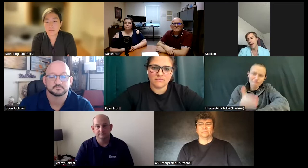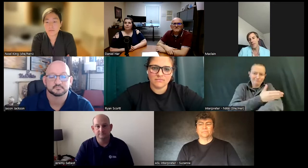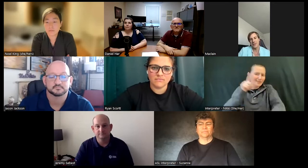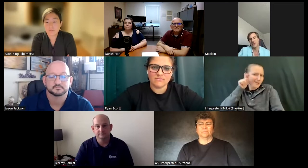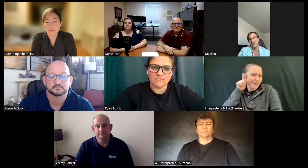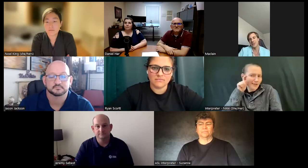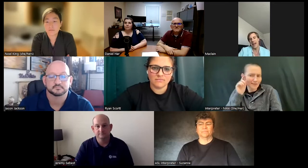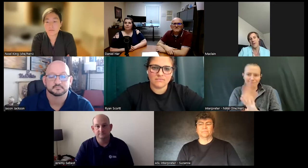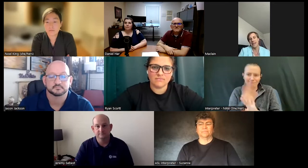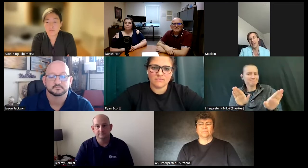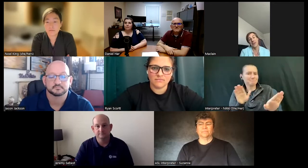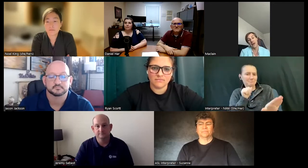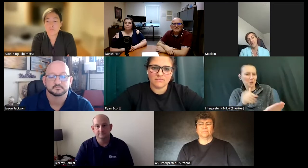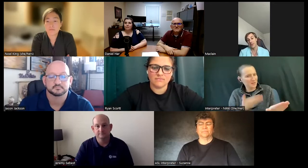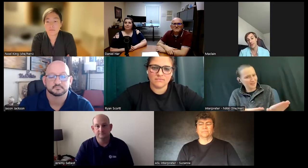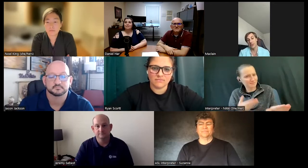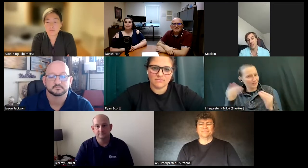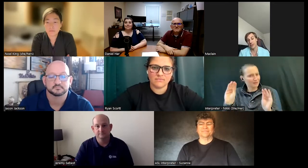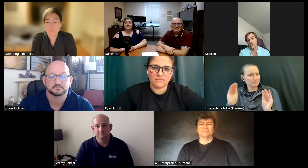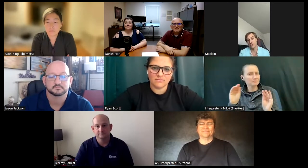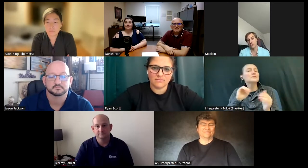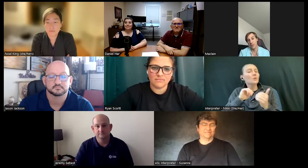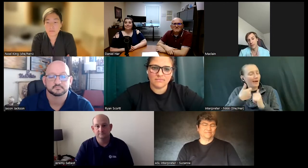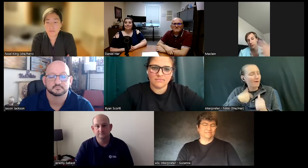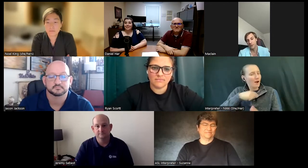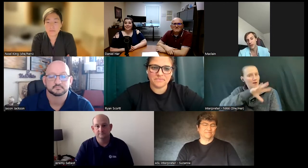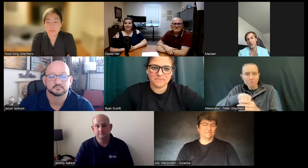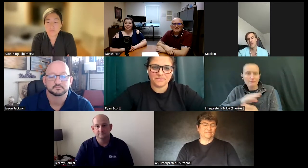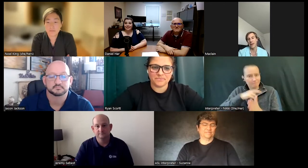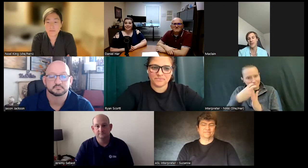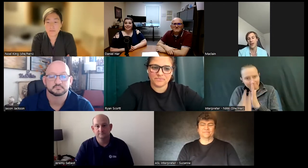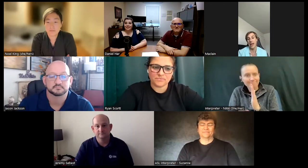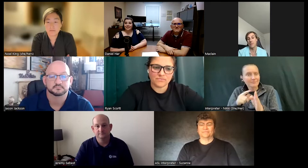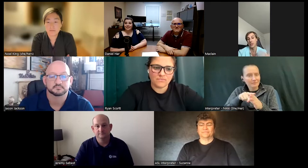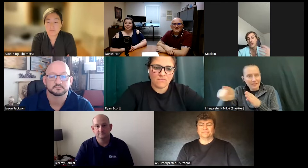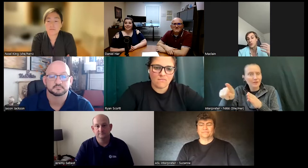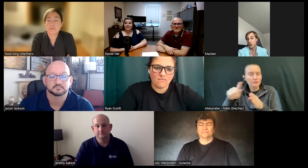that is how I got into my field has just been very transparent but I'm here to